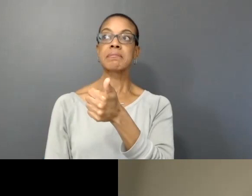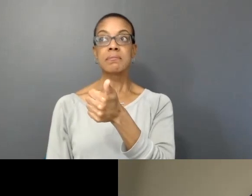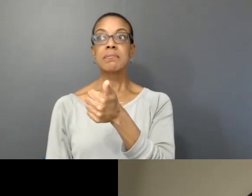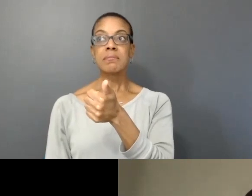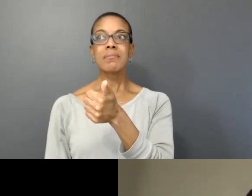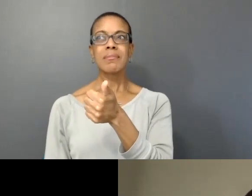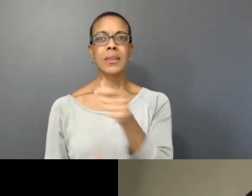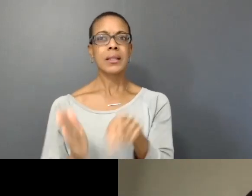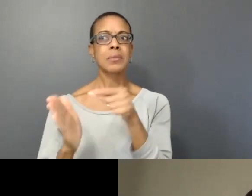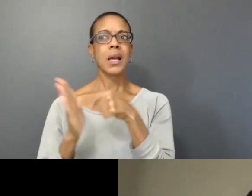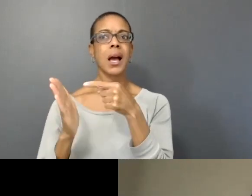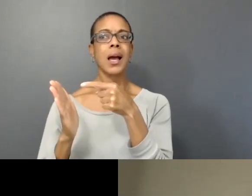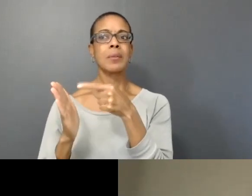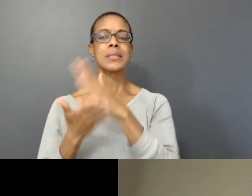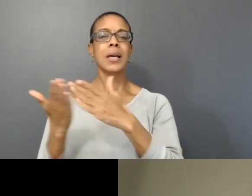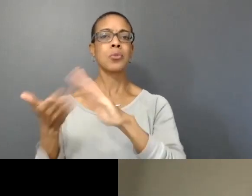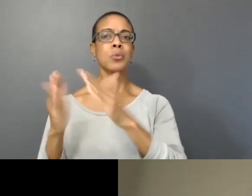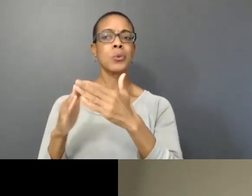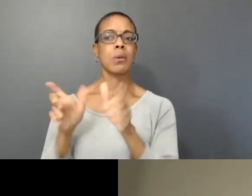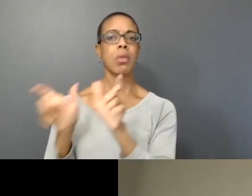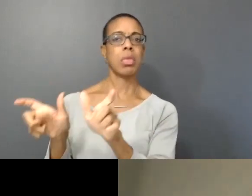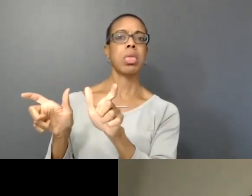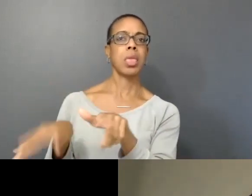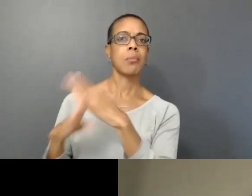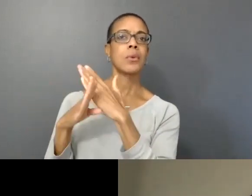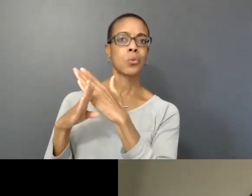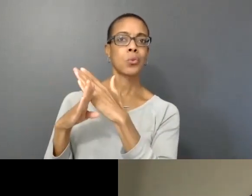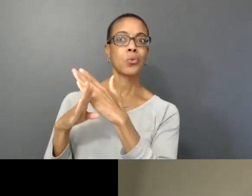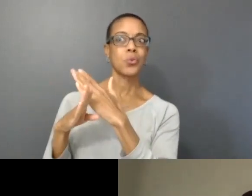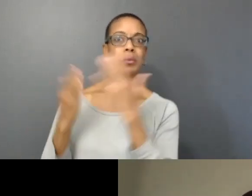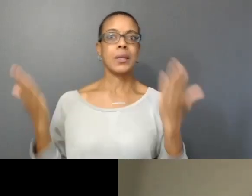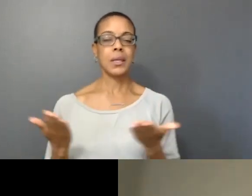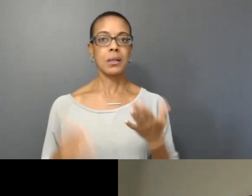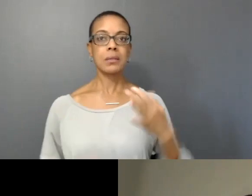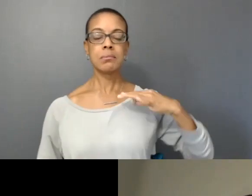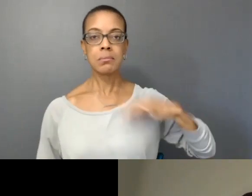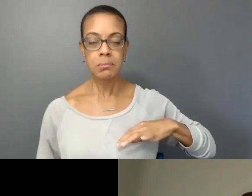for other communities and so the privilege for us to have access to this technology